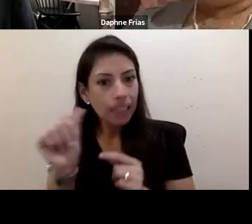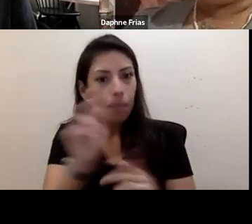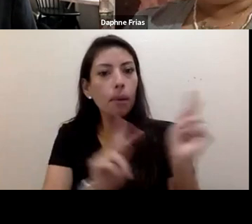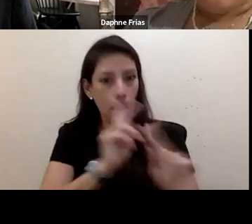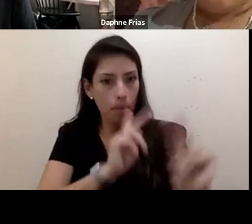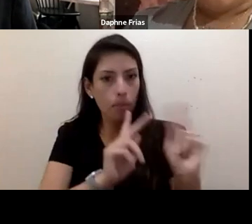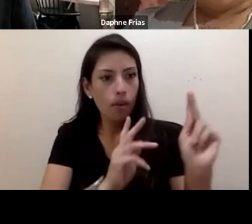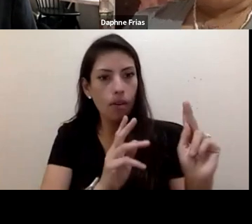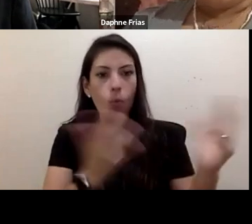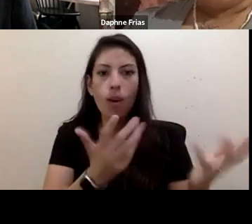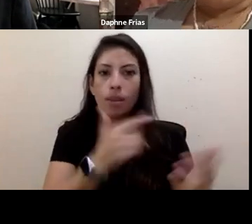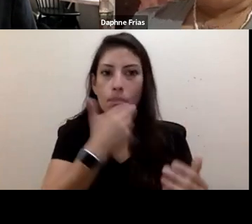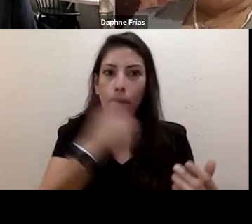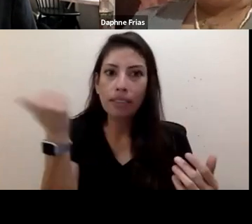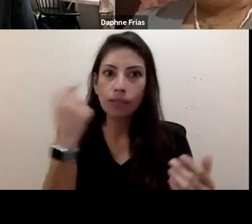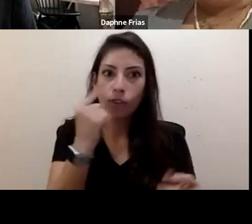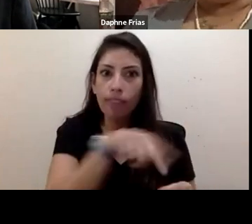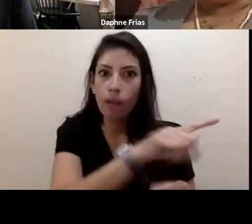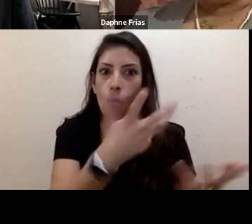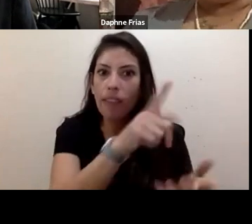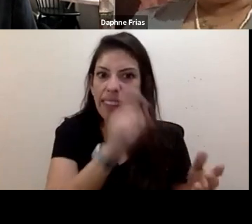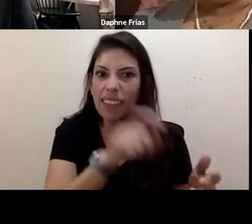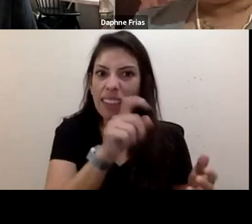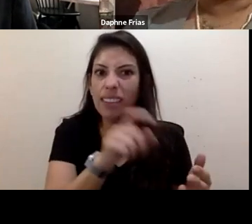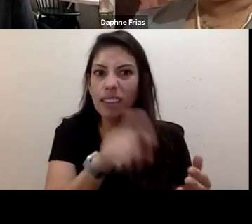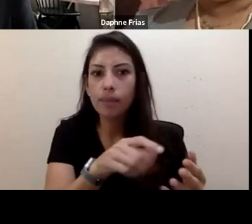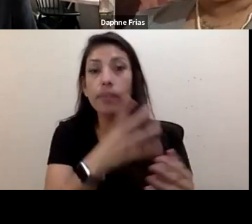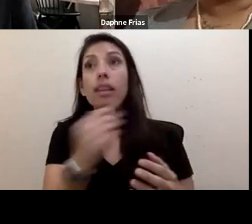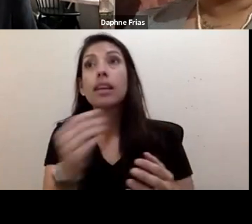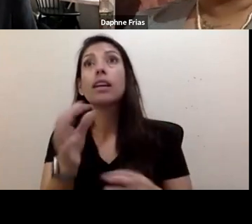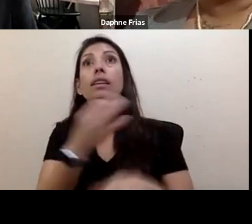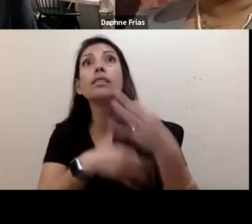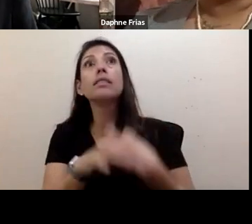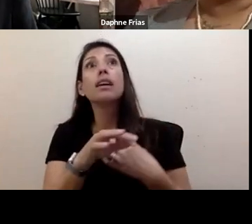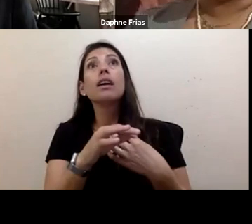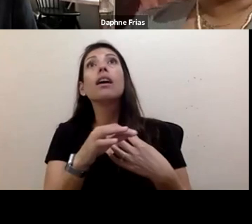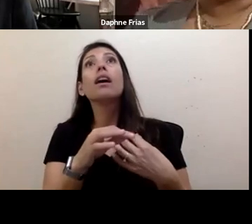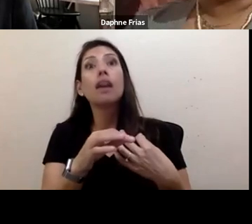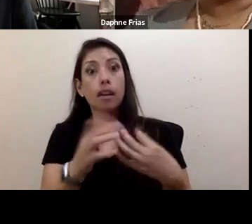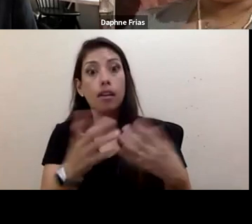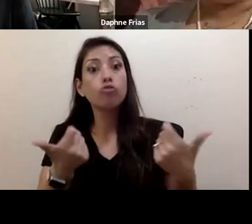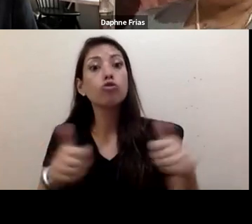the things that they need. And instead of trying to be our voices,